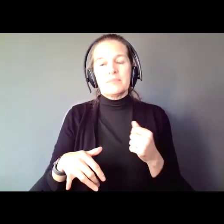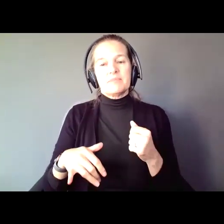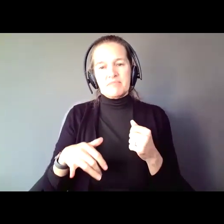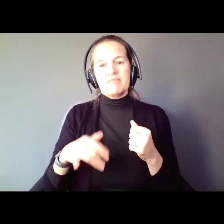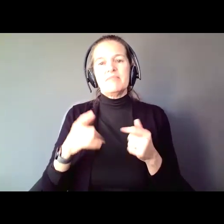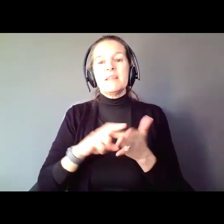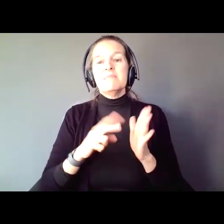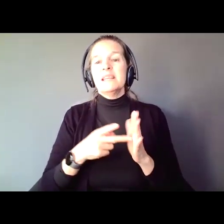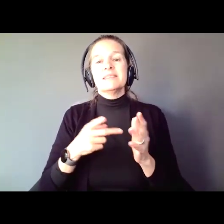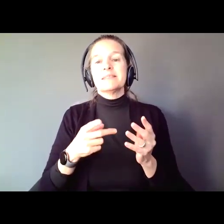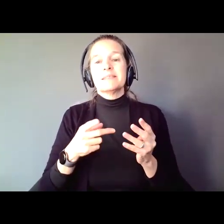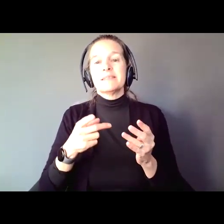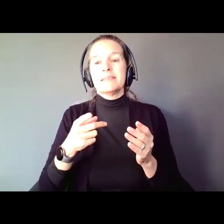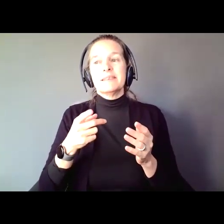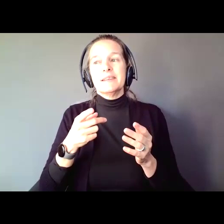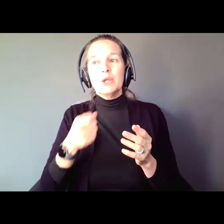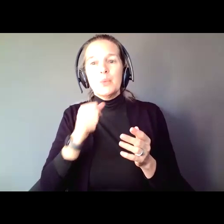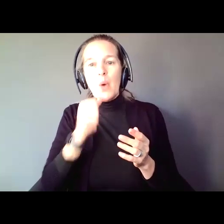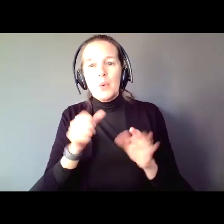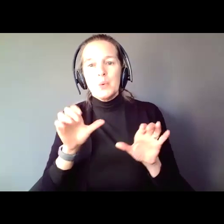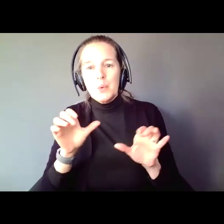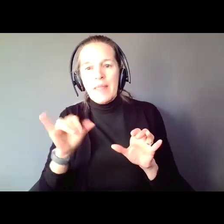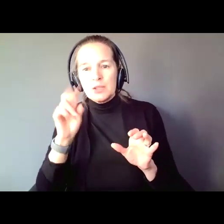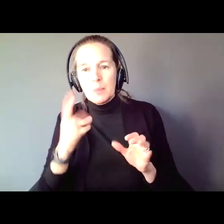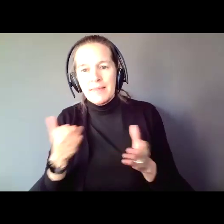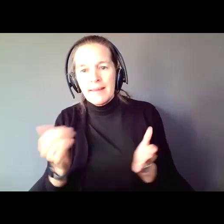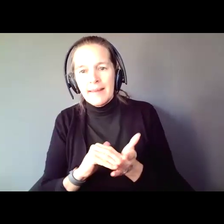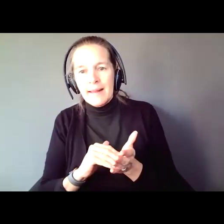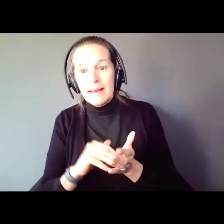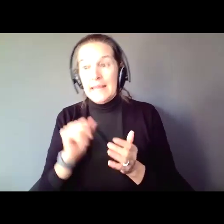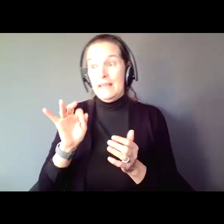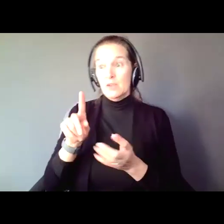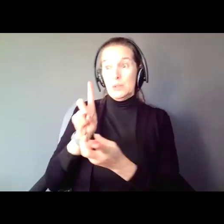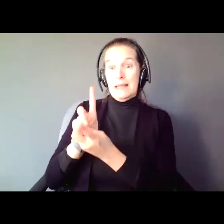again. Doesn't that mean when you dated the wrong person you can't be trusted to have a